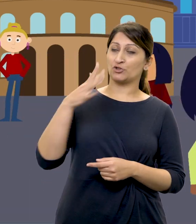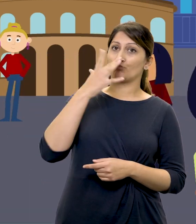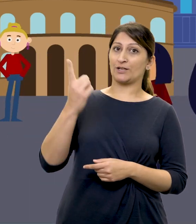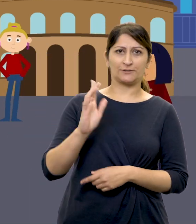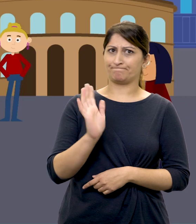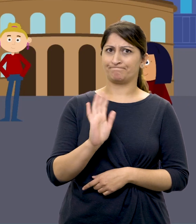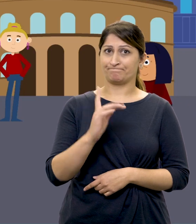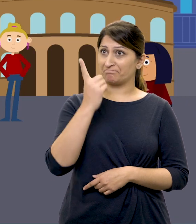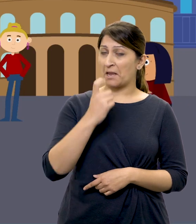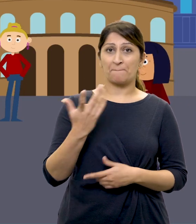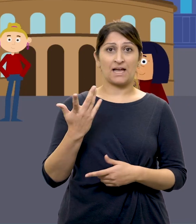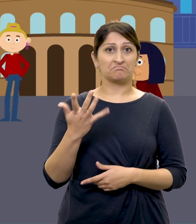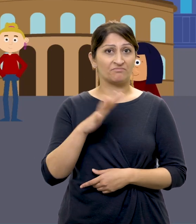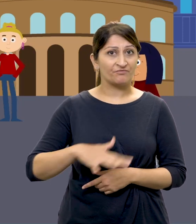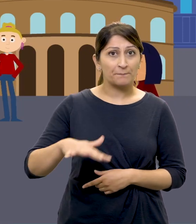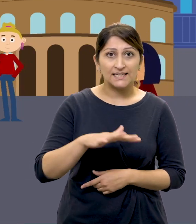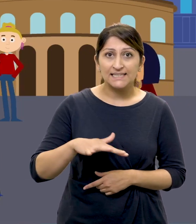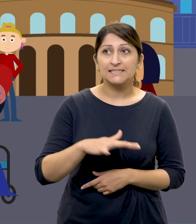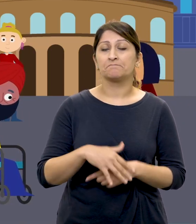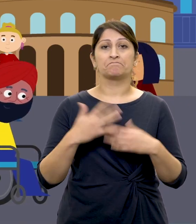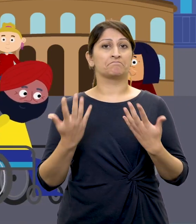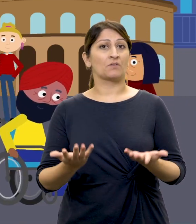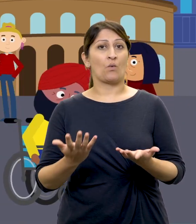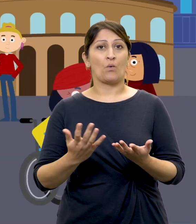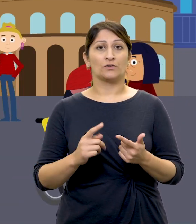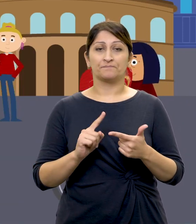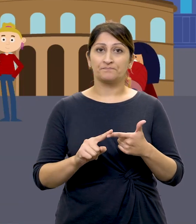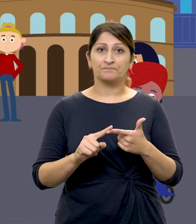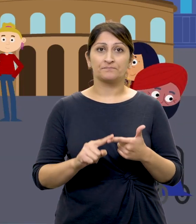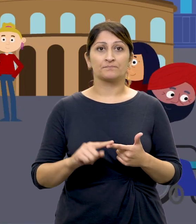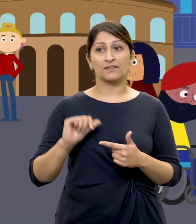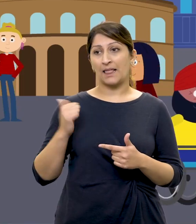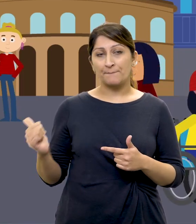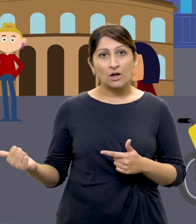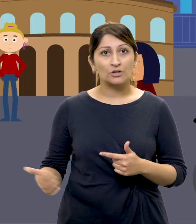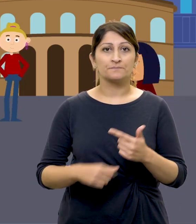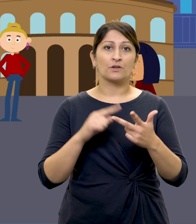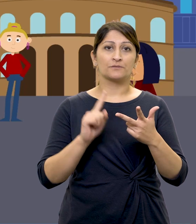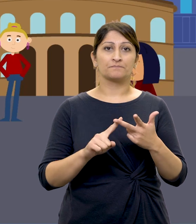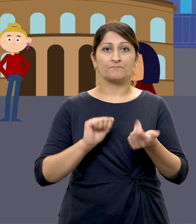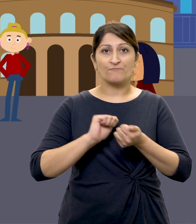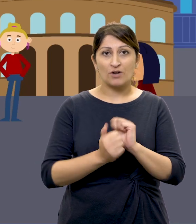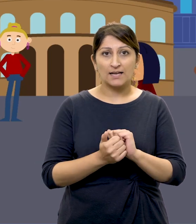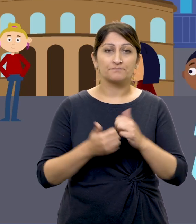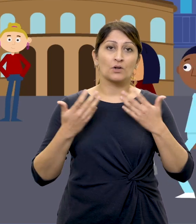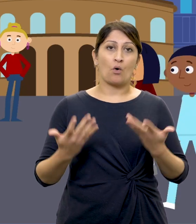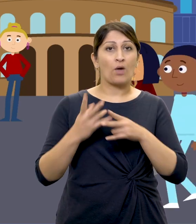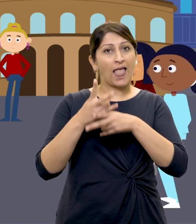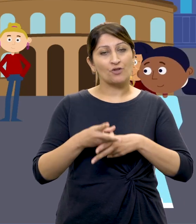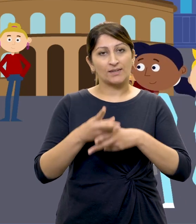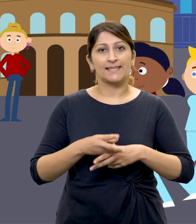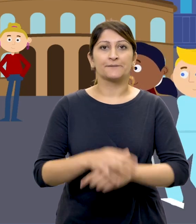stranger. It can be caused by anyone, including family members, neighbours, friends or carers.